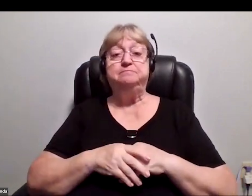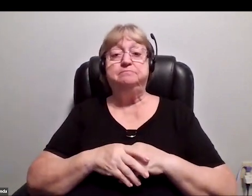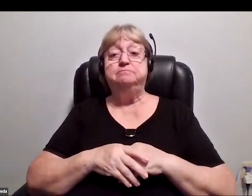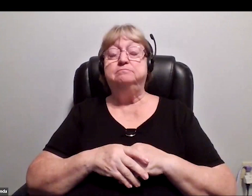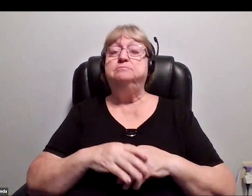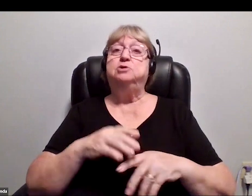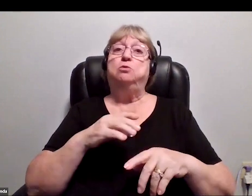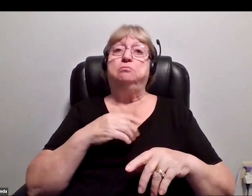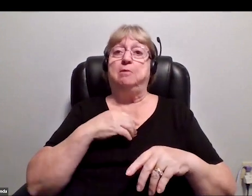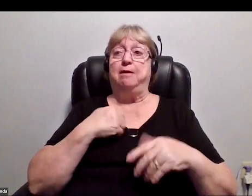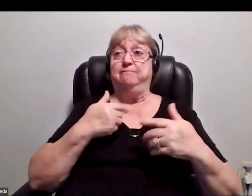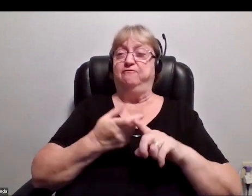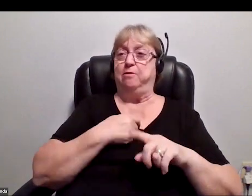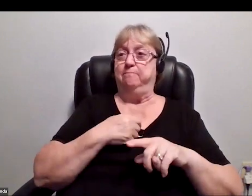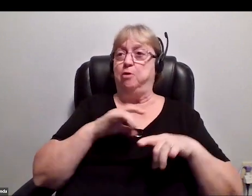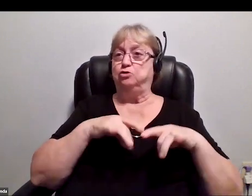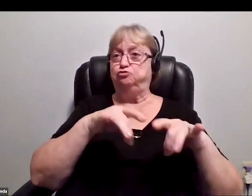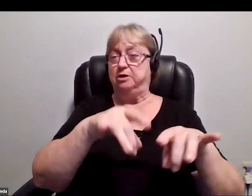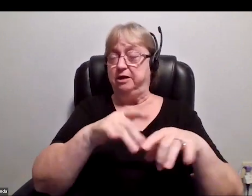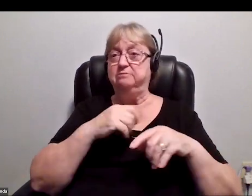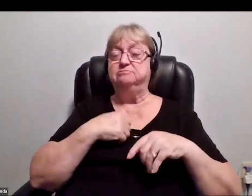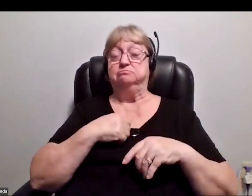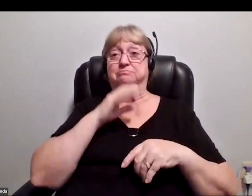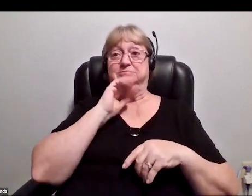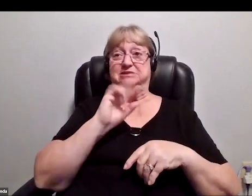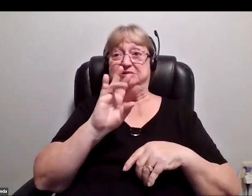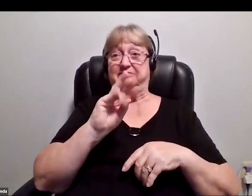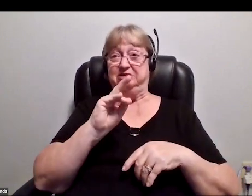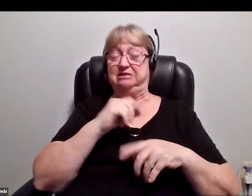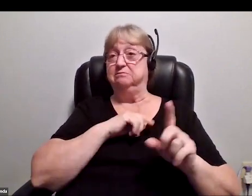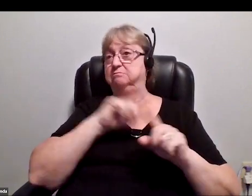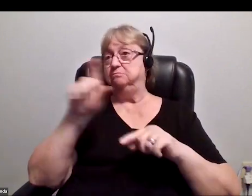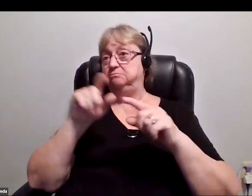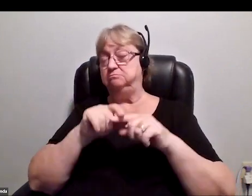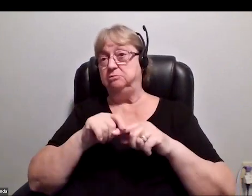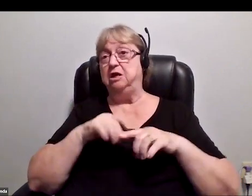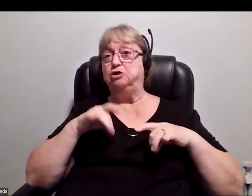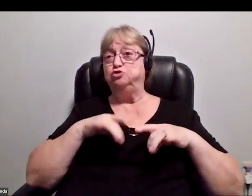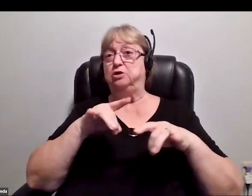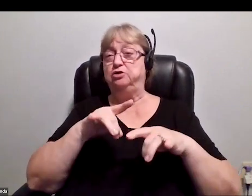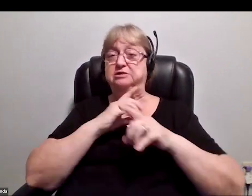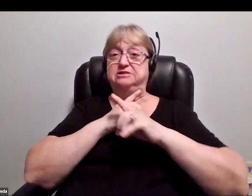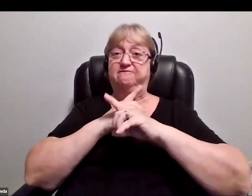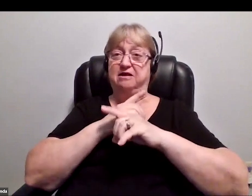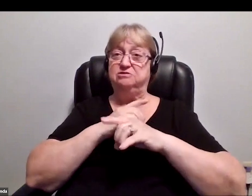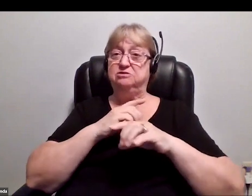I'm an Australian, so I went to the Australian Defense Force Academy and applied to be a cadet.